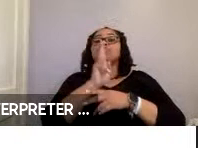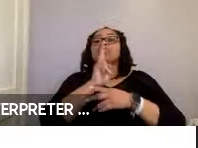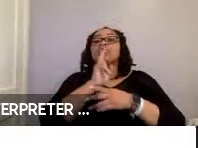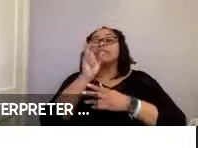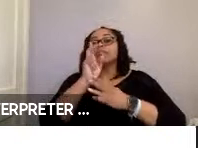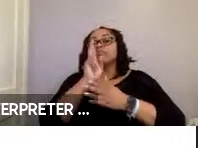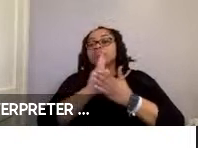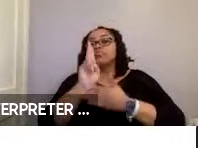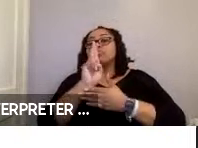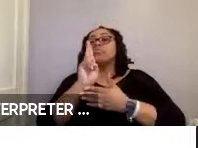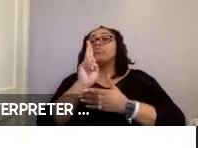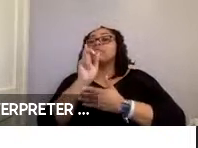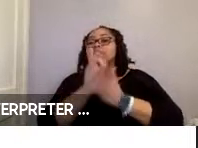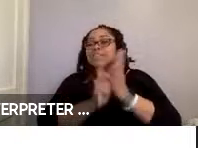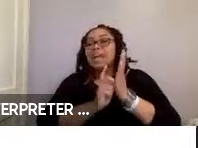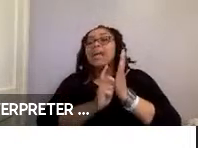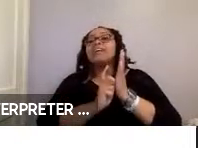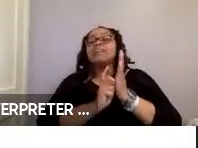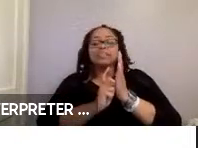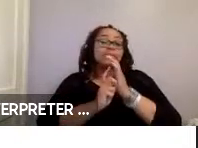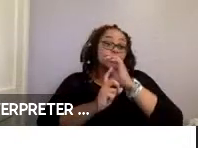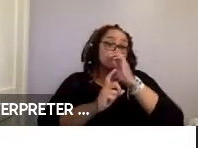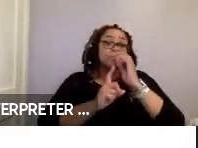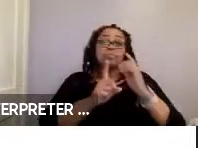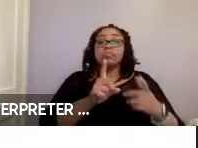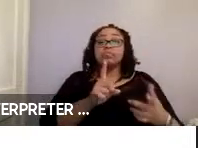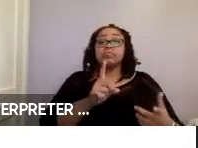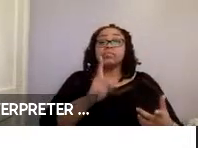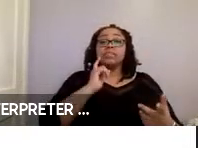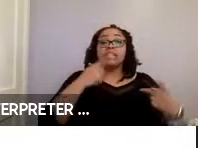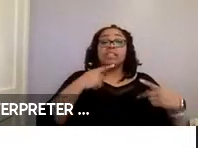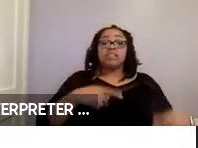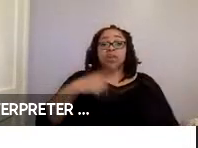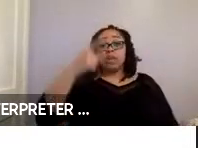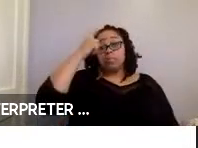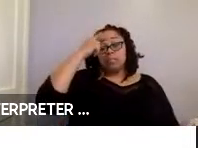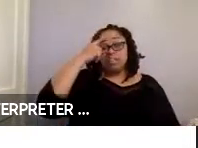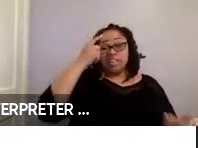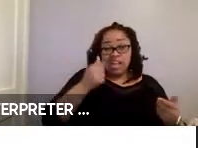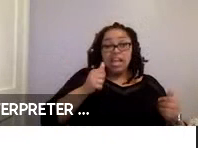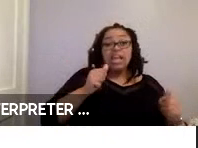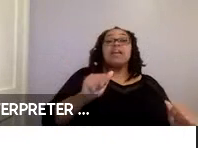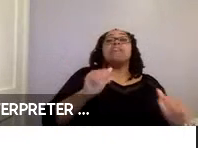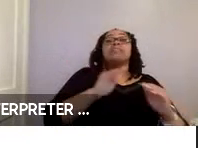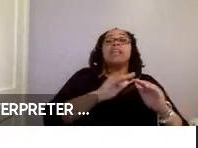of self-reported usability measures, such as physical and mental effort, level of independence,